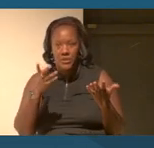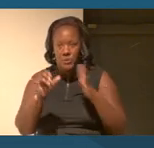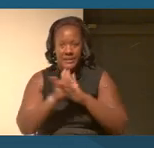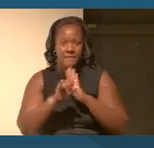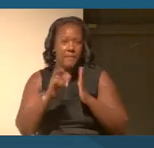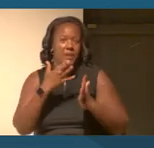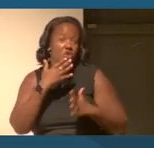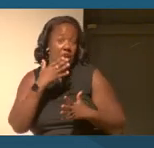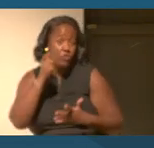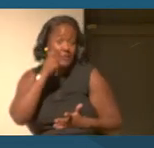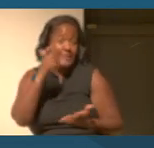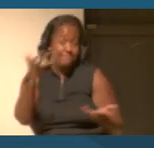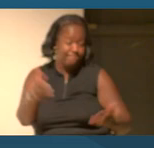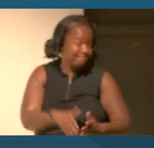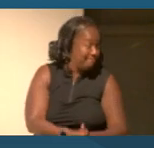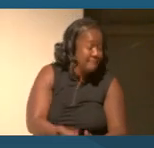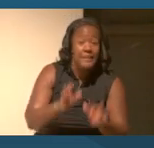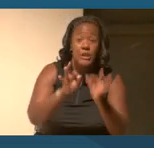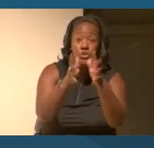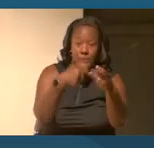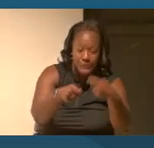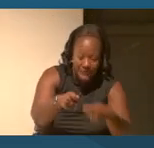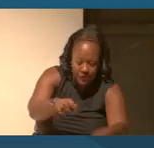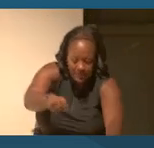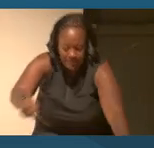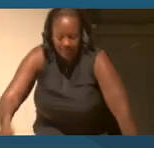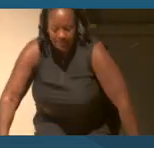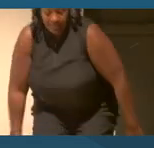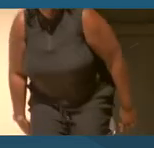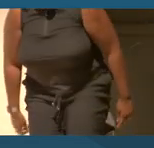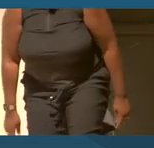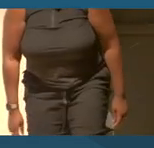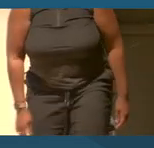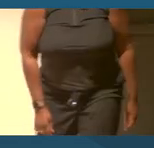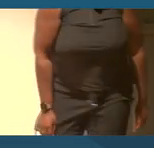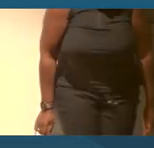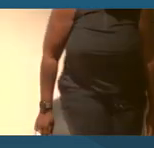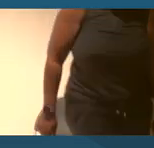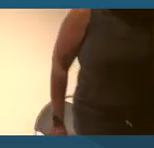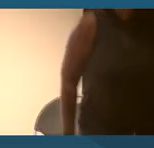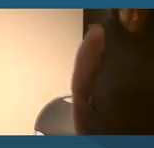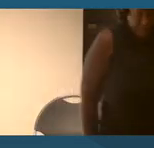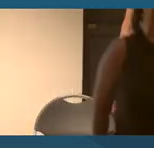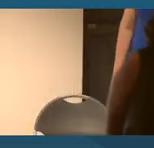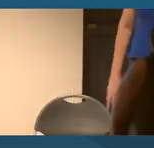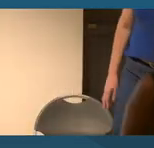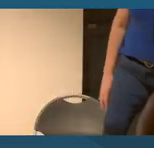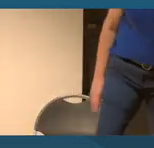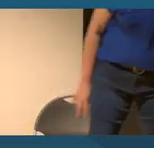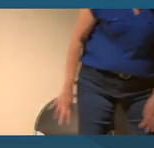So what about with you (UNKNOWN)? What I wish I knew growing up- I'll be brief 'cause I know we're short on time.